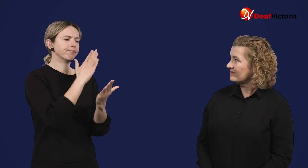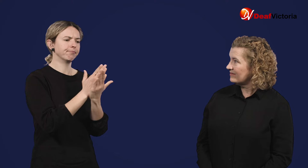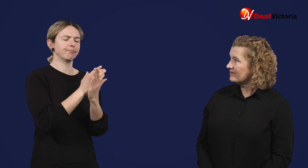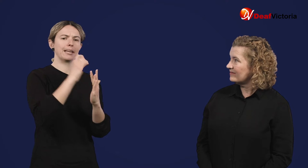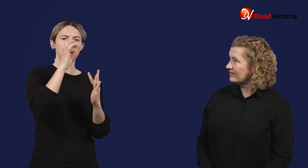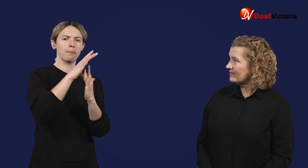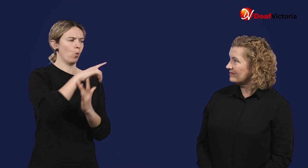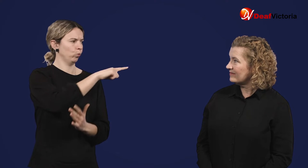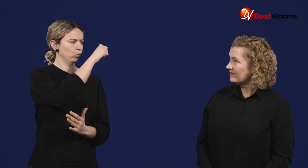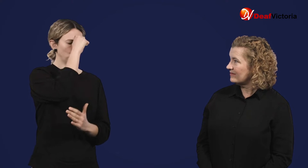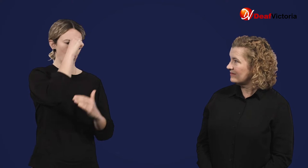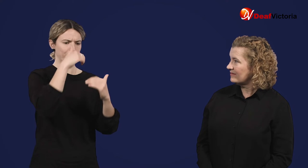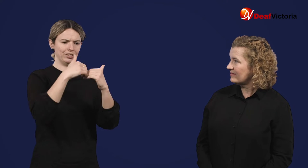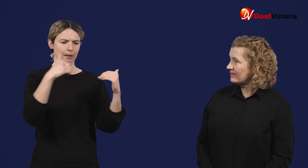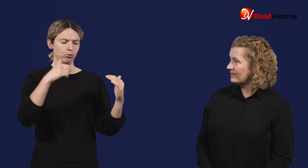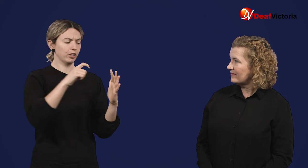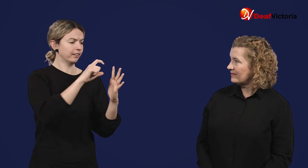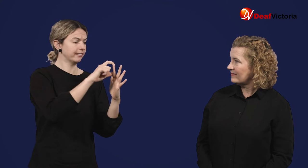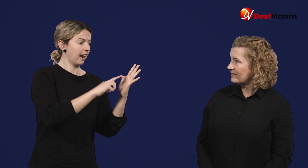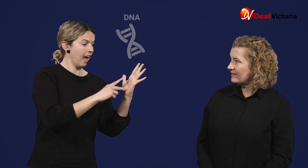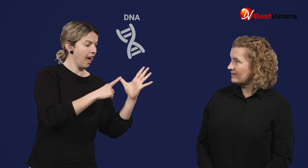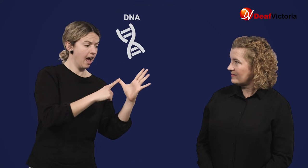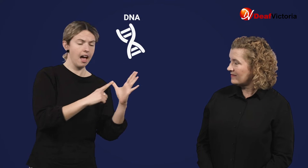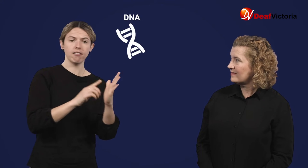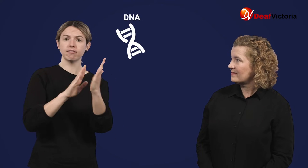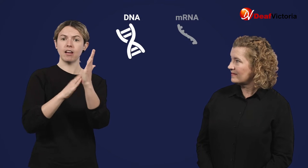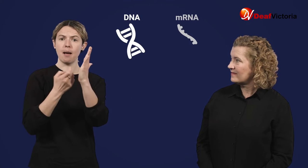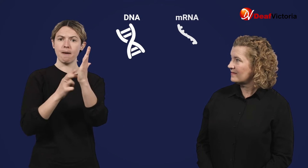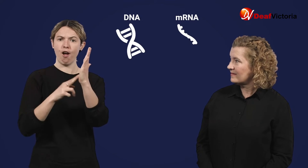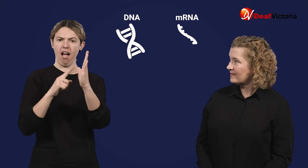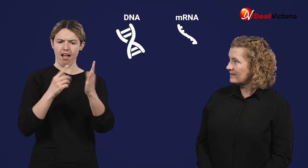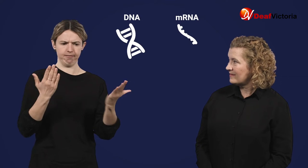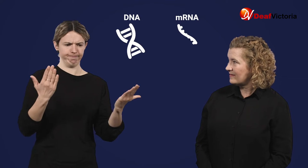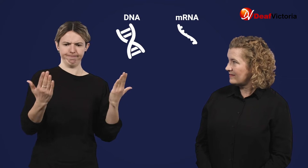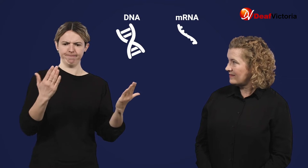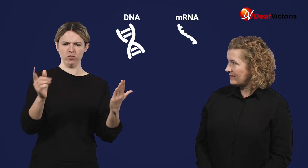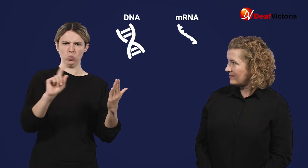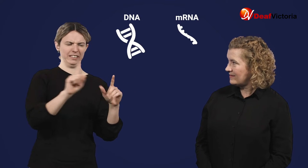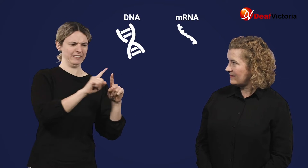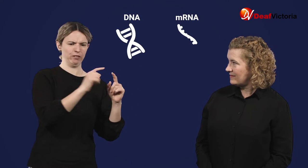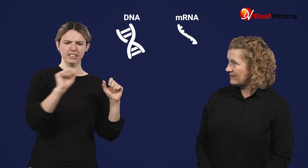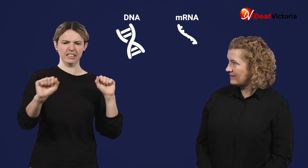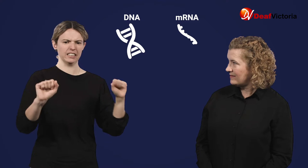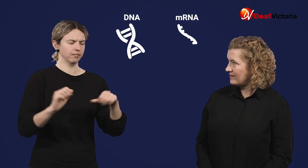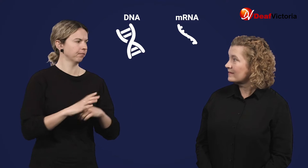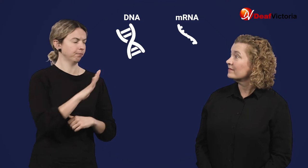Now, it's important to know the difference between DNA and mRNA.